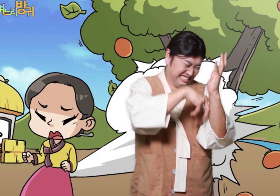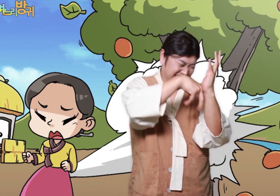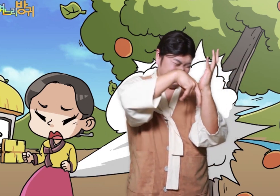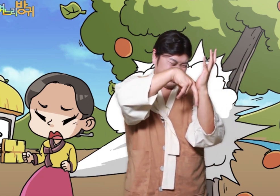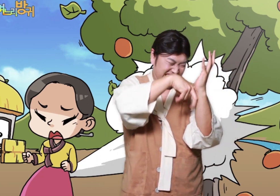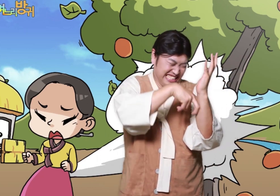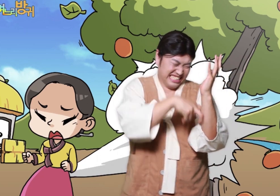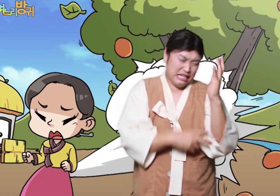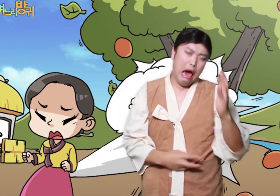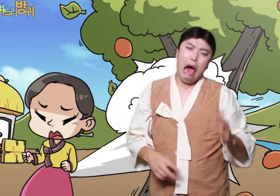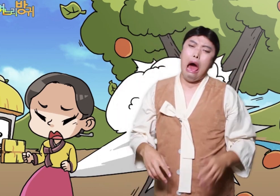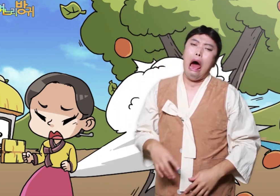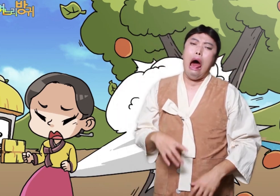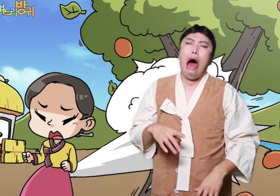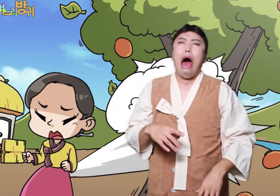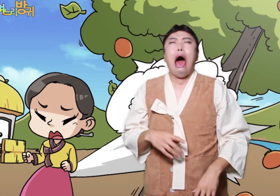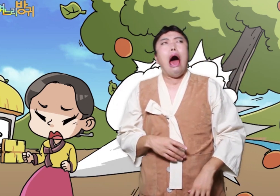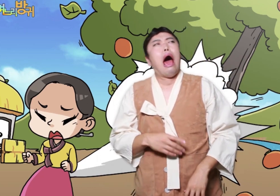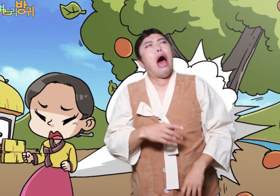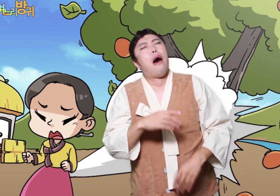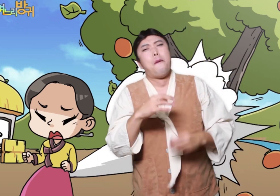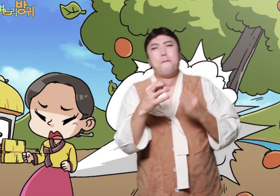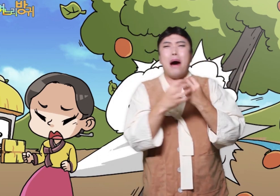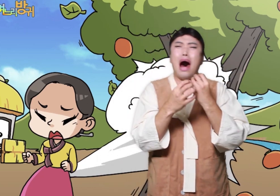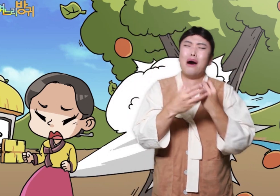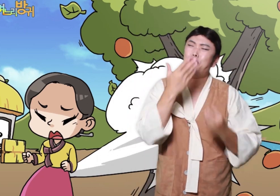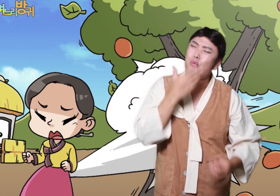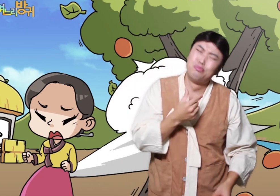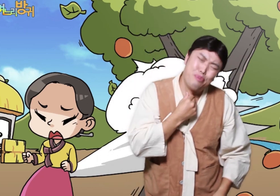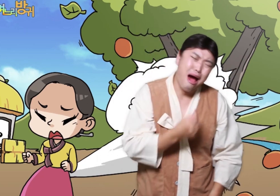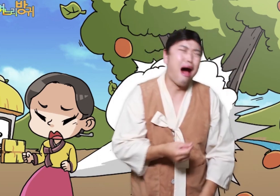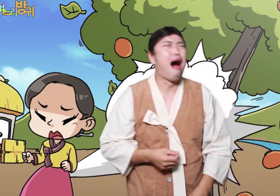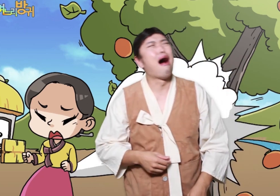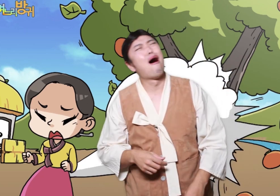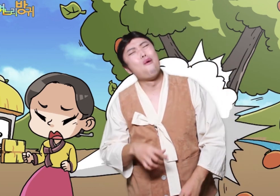The daughter-in-law talked through people.